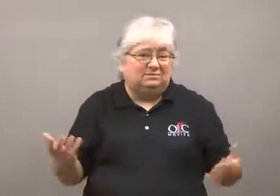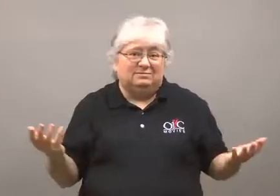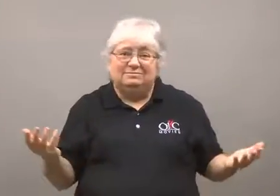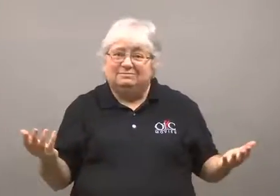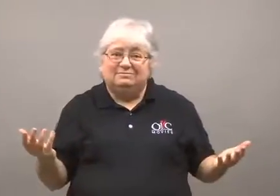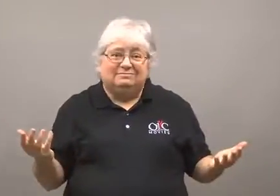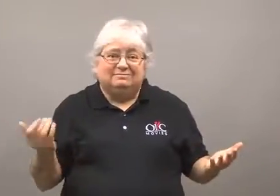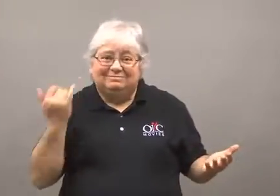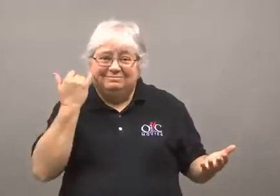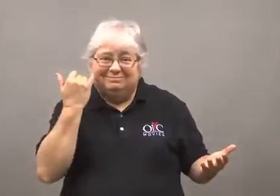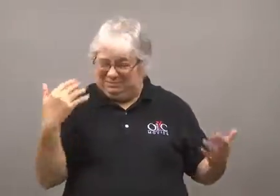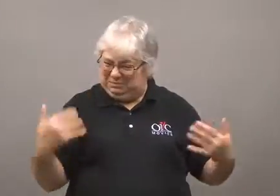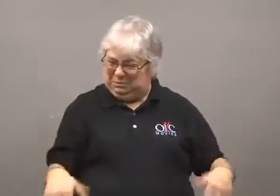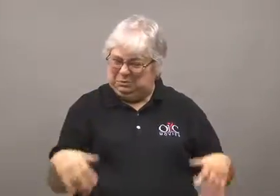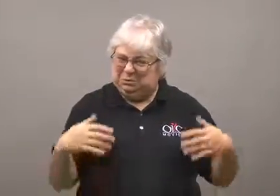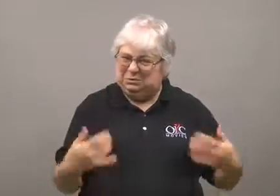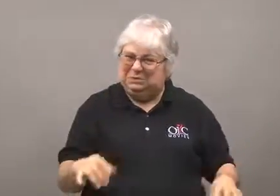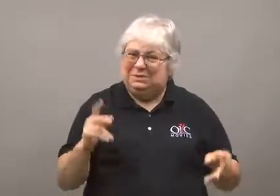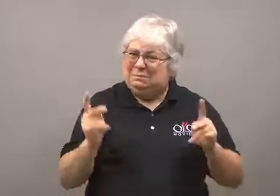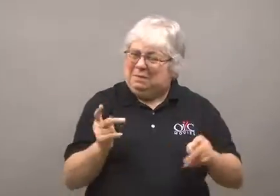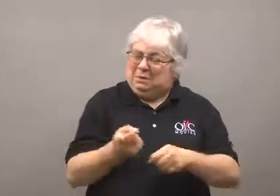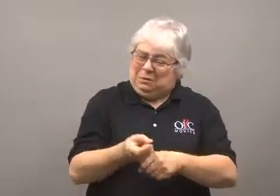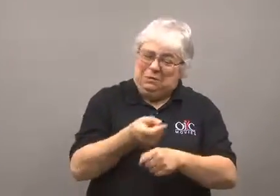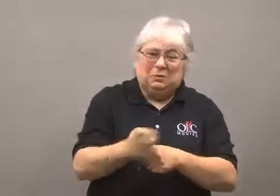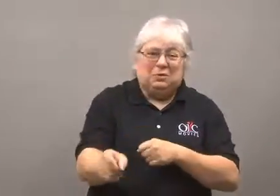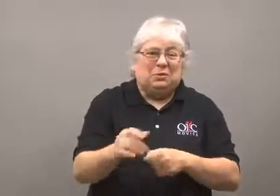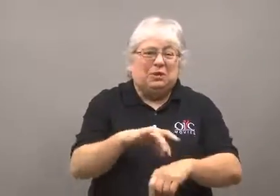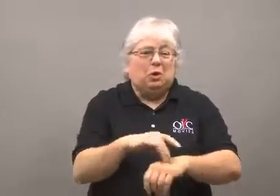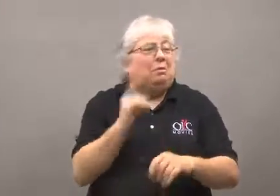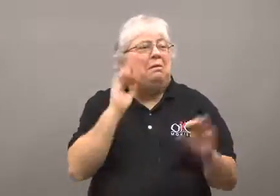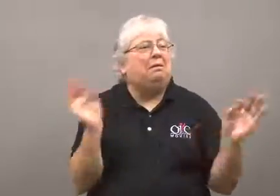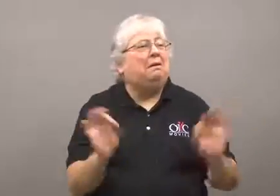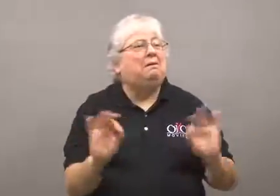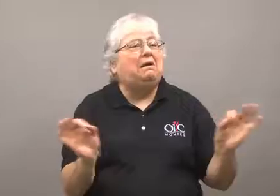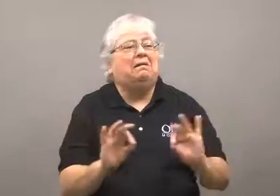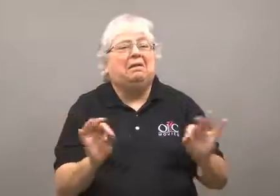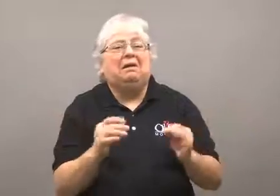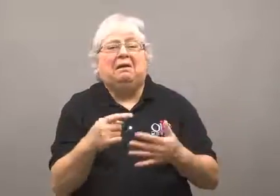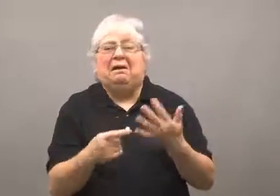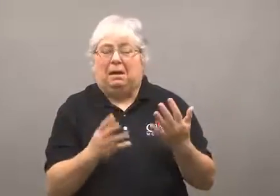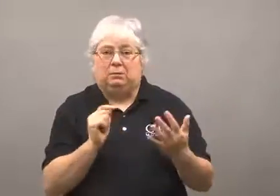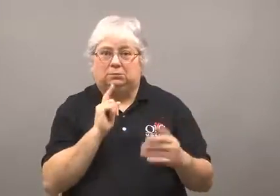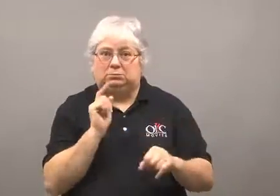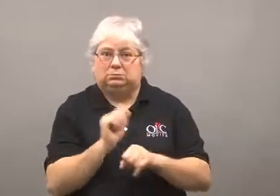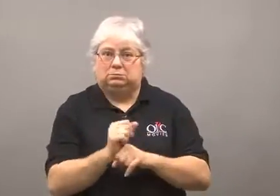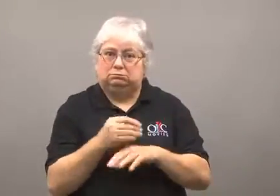Wow, people have ruined the earth without realizing how serious it is,